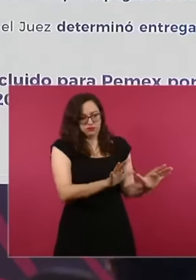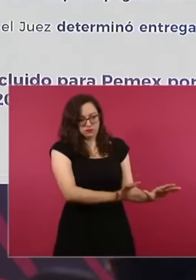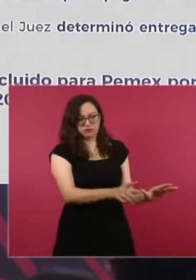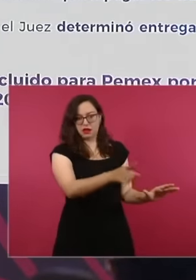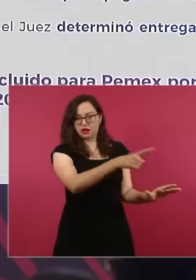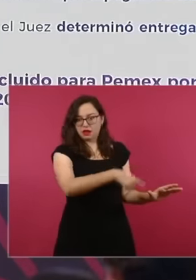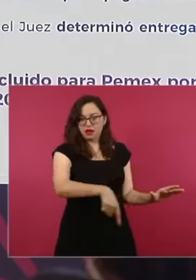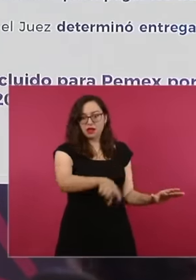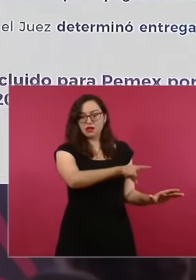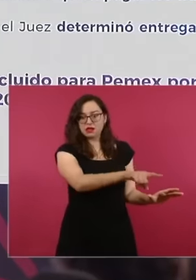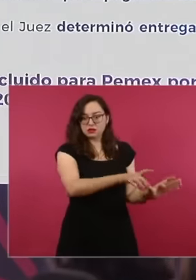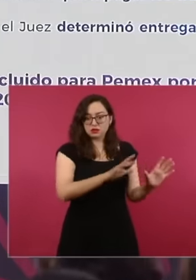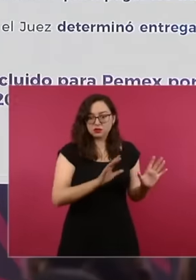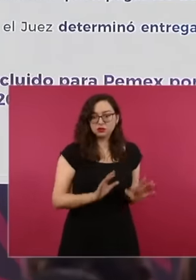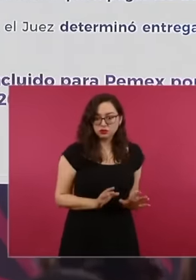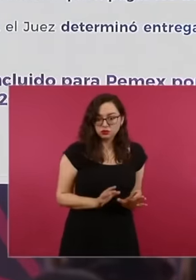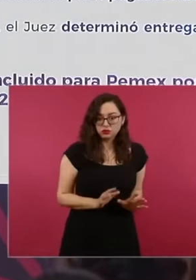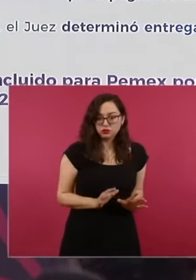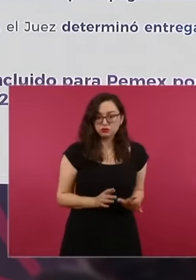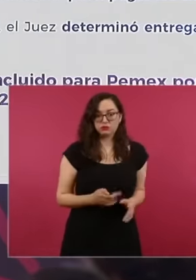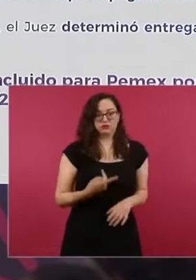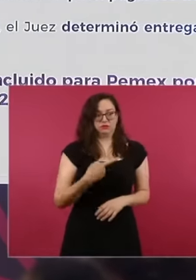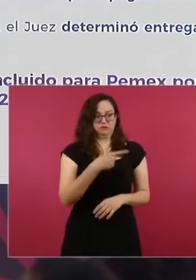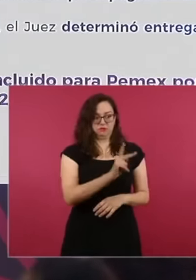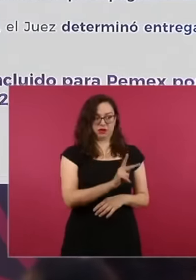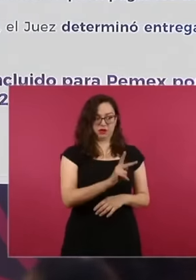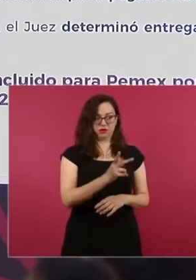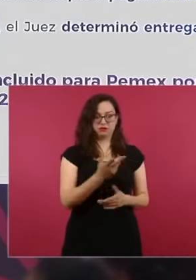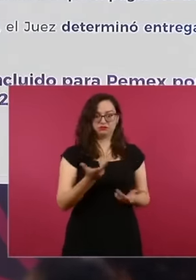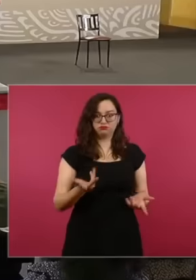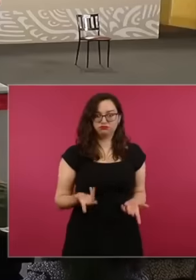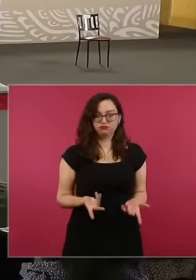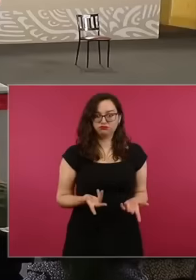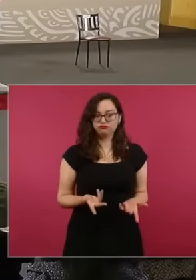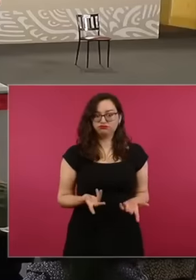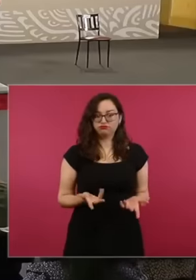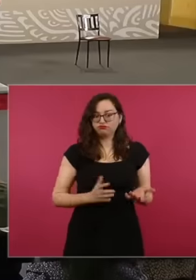to pay for the services that had already been provided, that is, the contract had